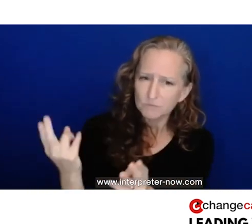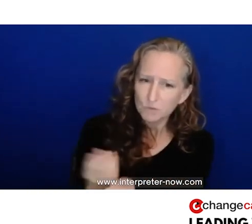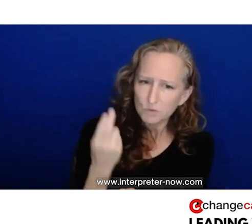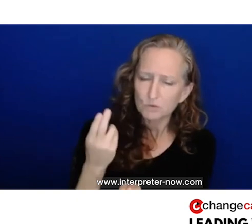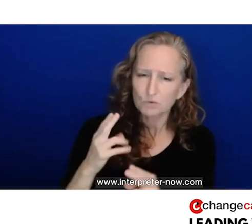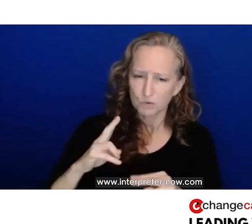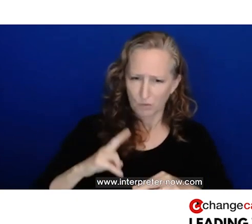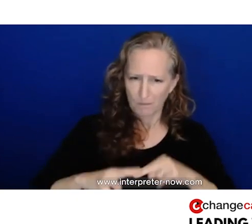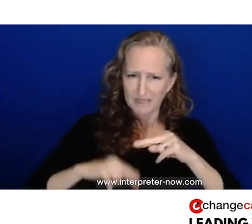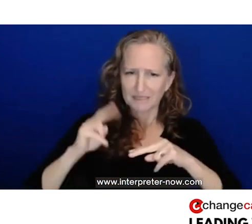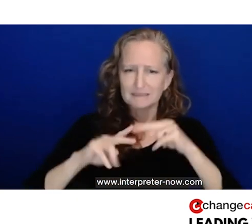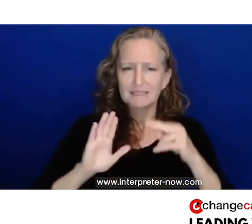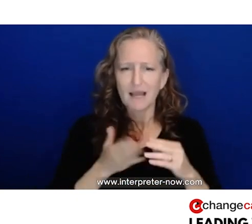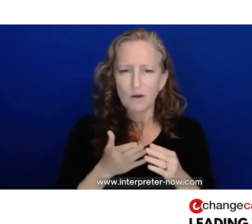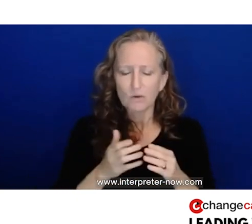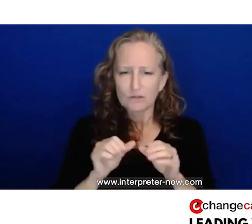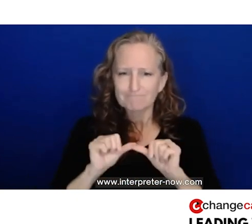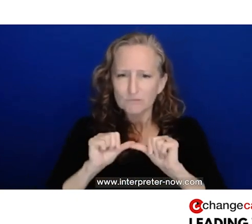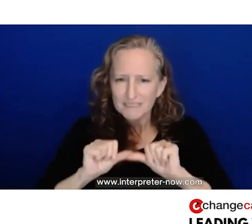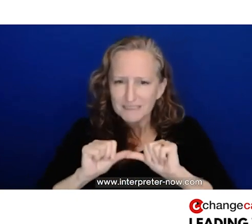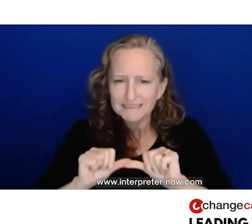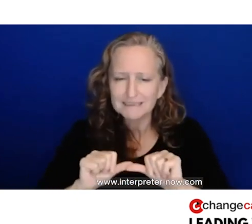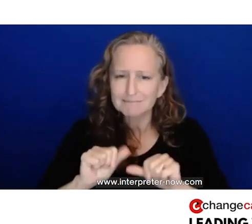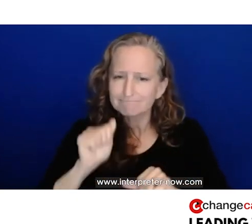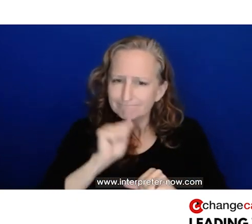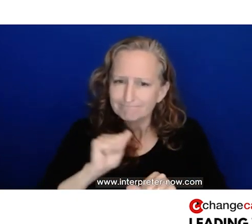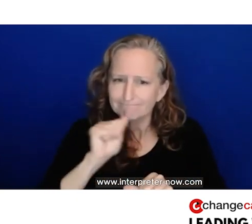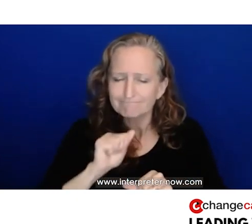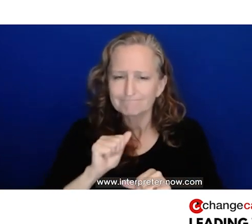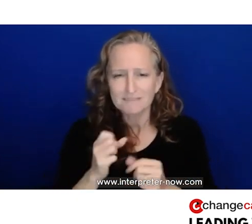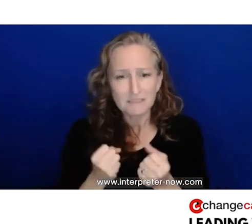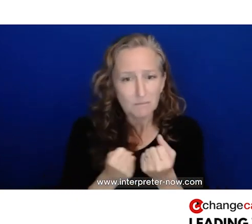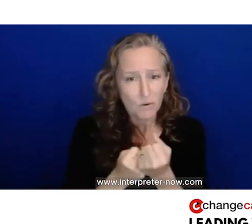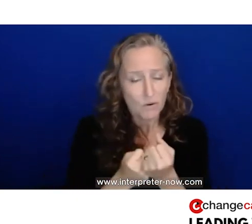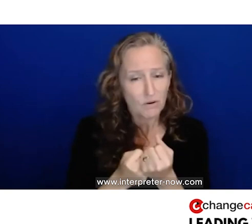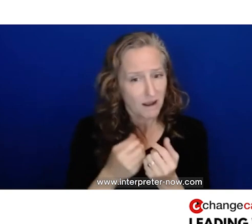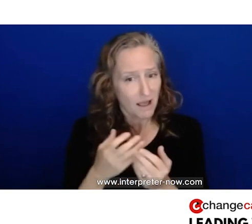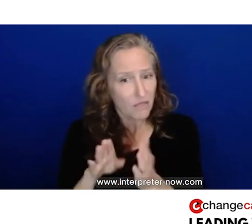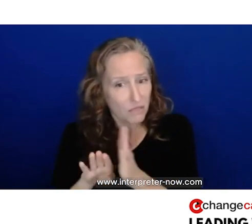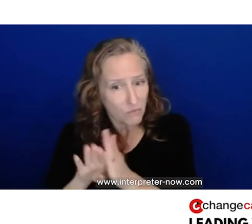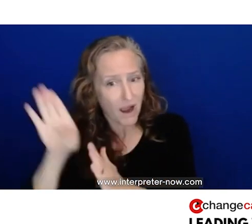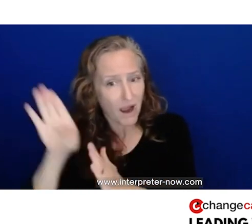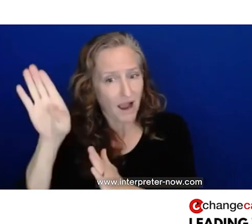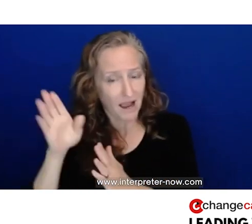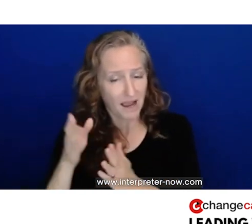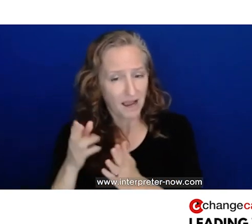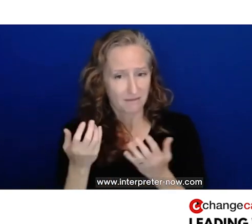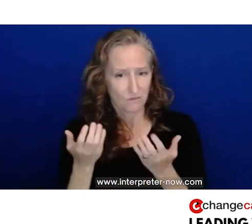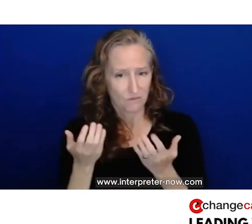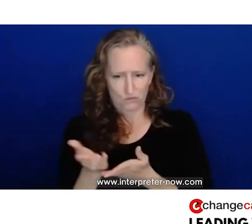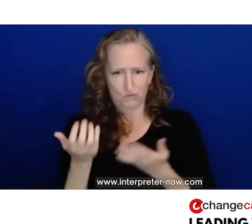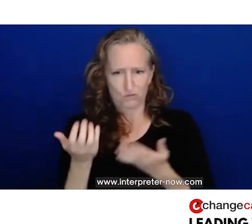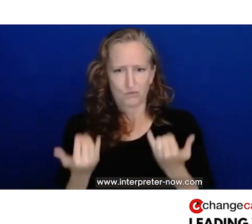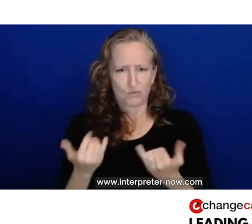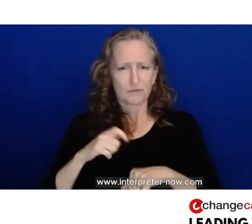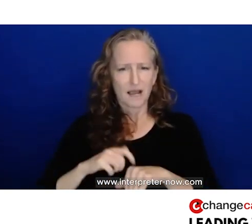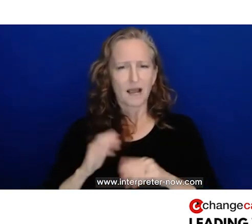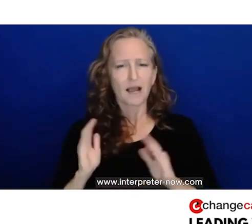and to support us in transitioning, and even thriving through this very tumultuous time.